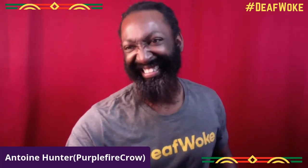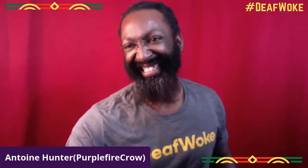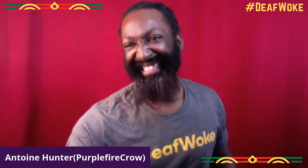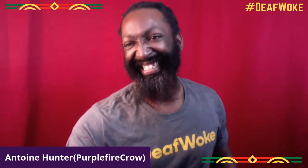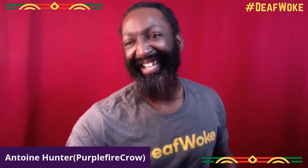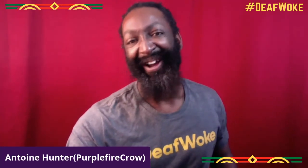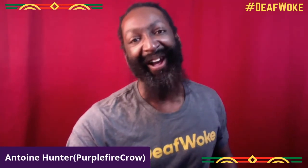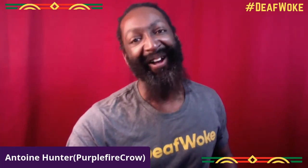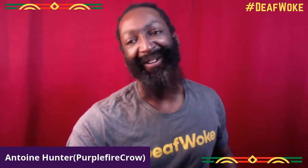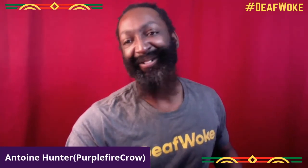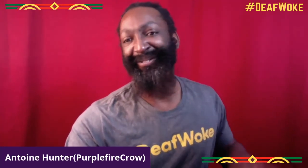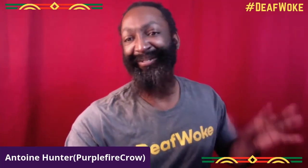Yep.